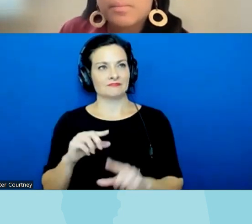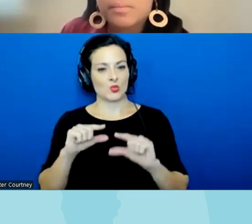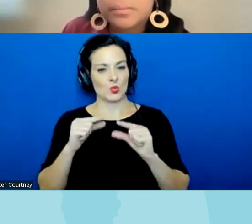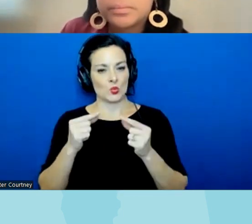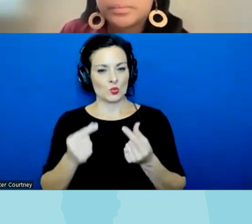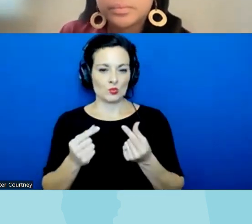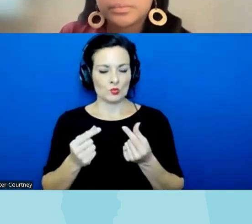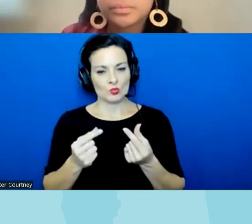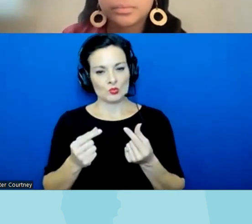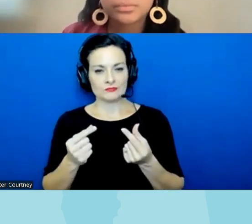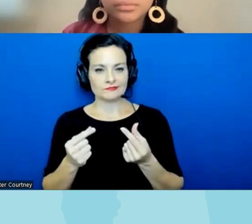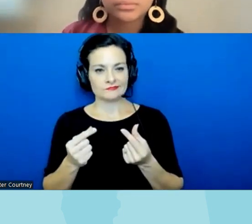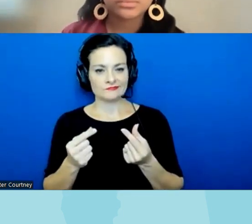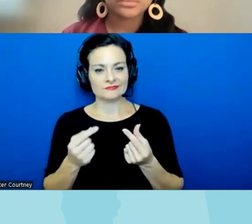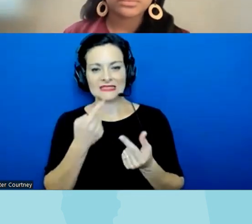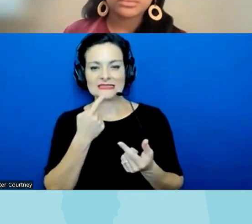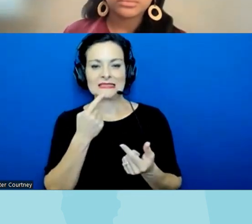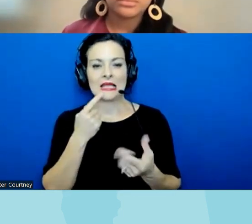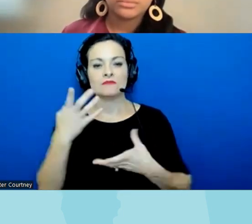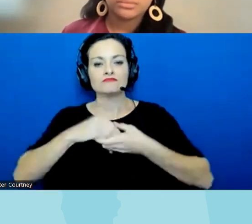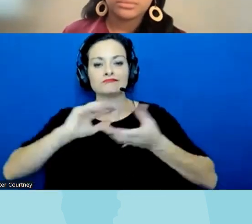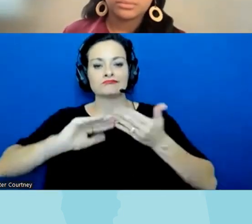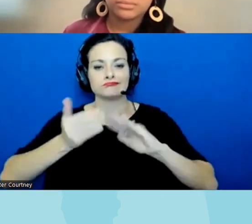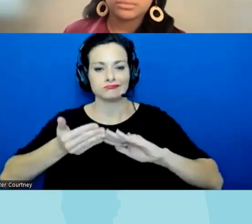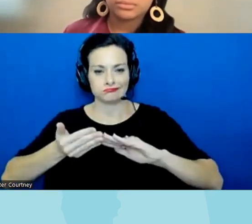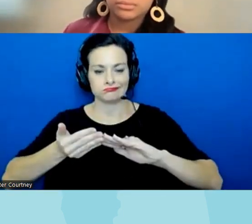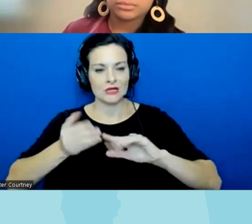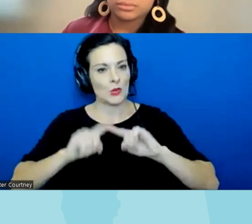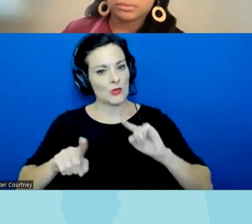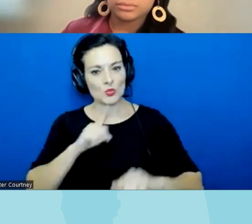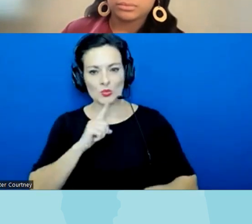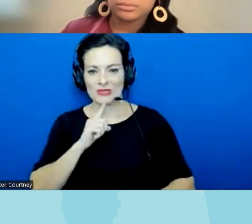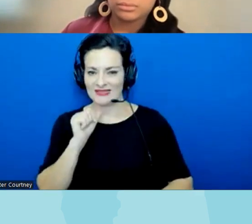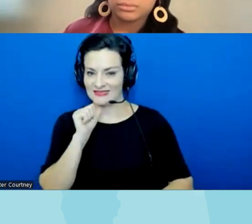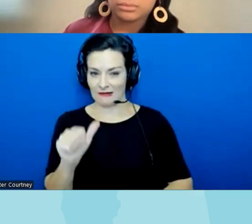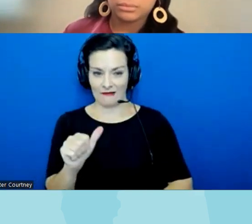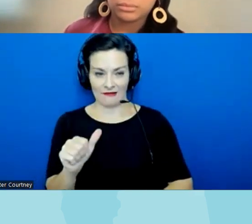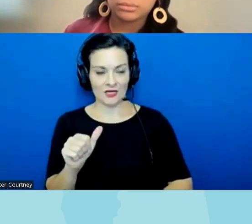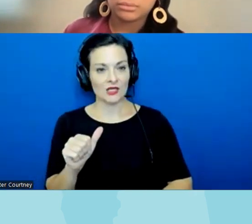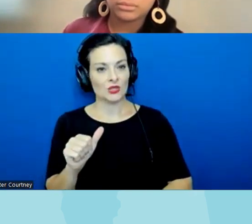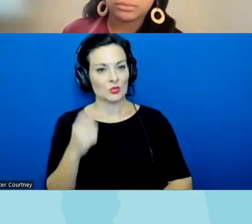really commun community-driven but it is very quickly dispelled when you see the same three